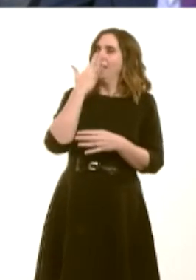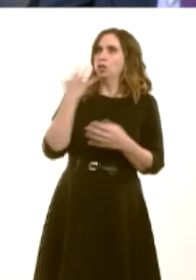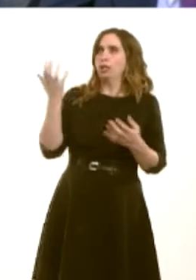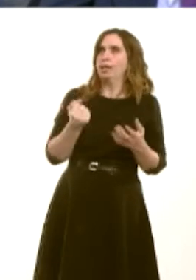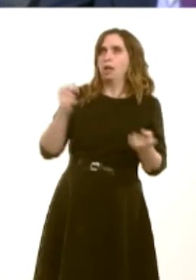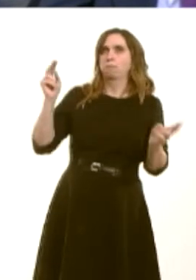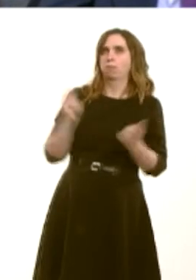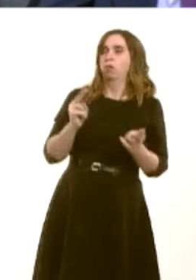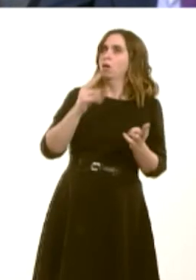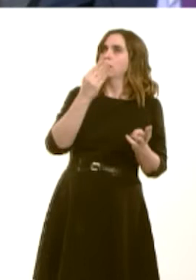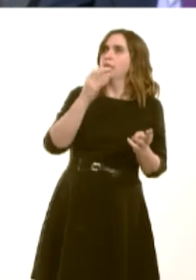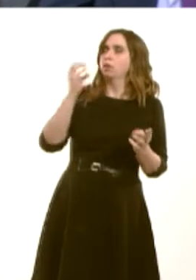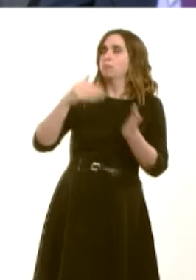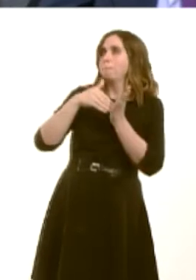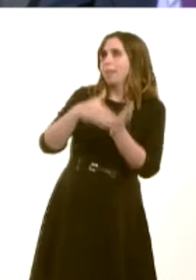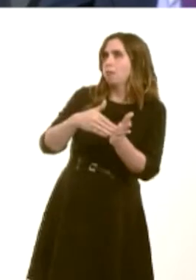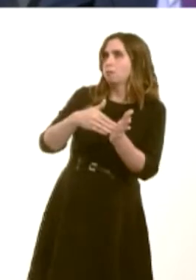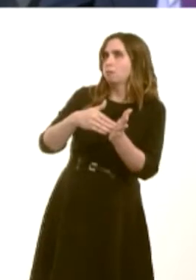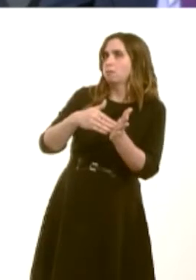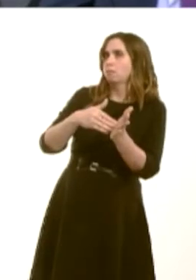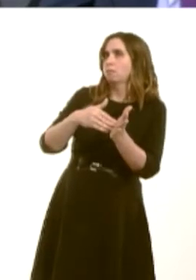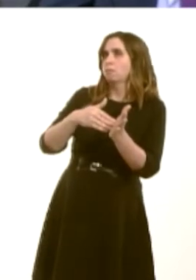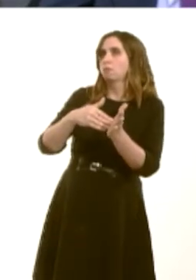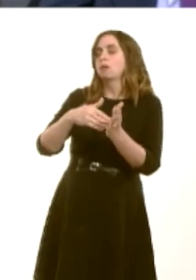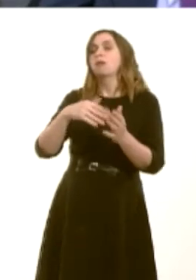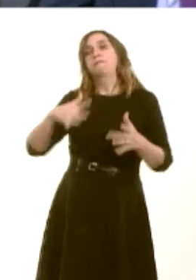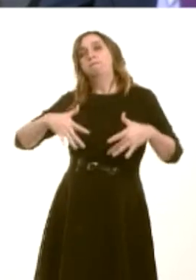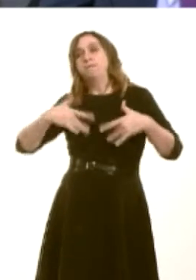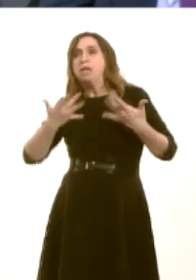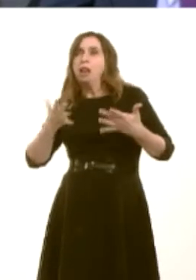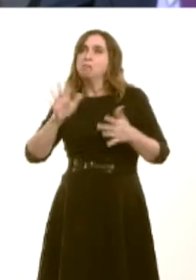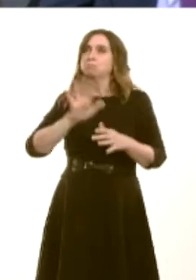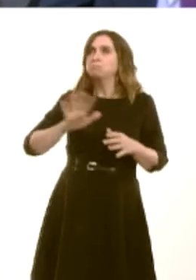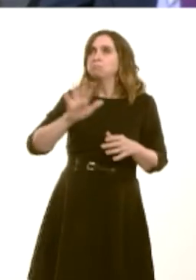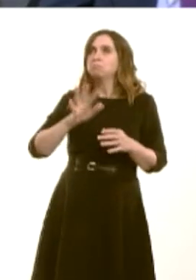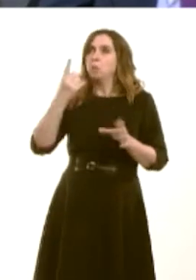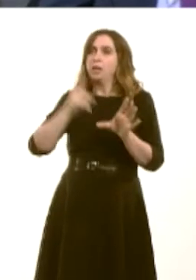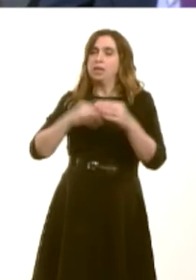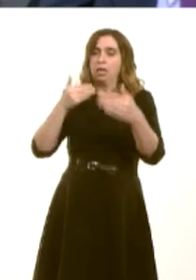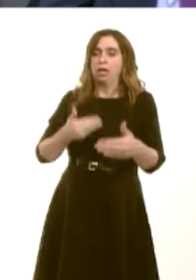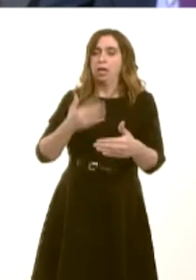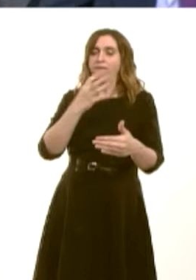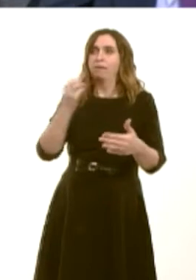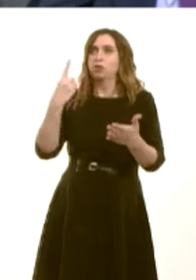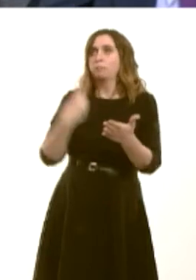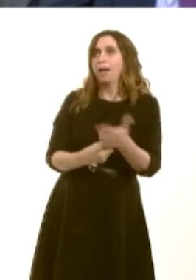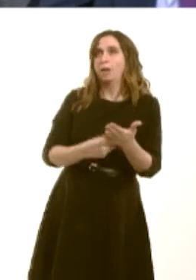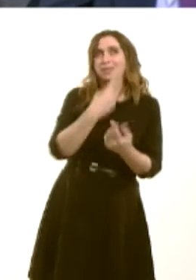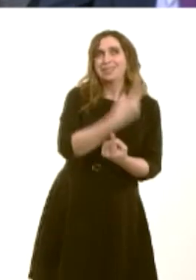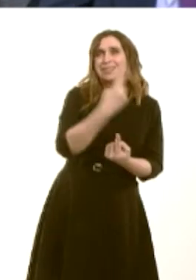£900 million in 2015-16. We estimate an average annual loss of £500 per working-age adult